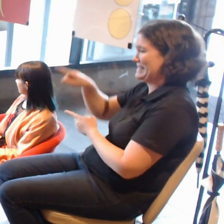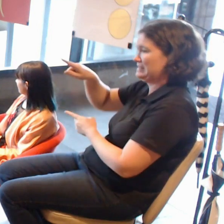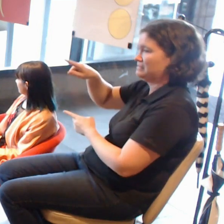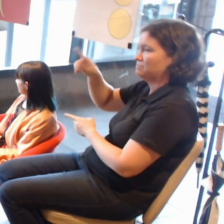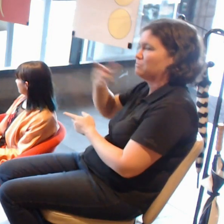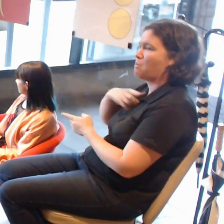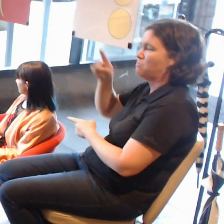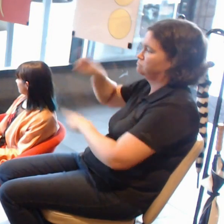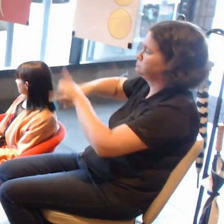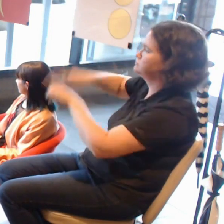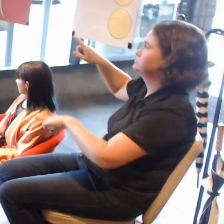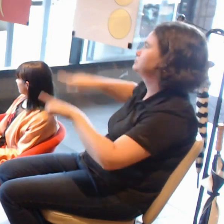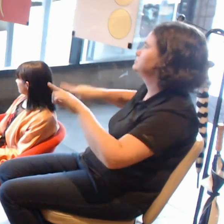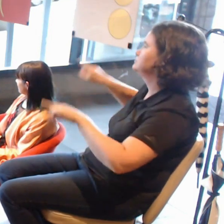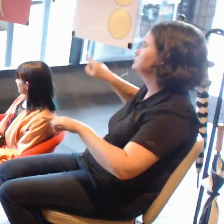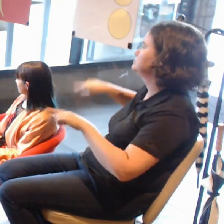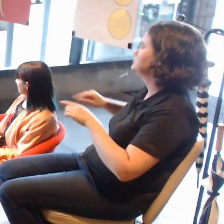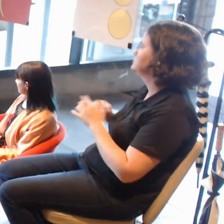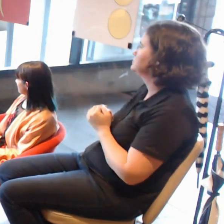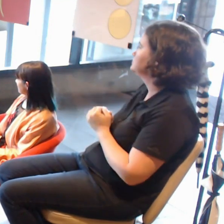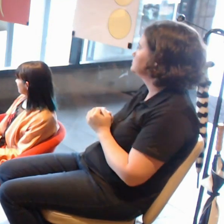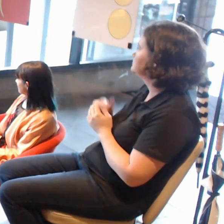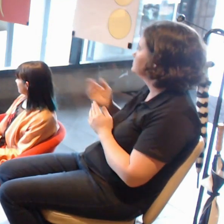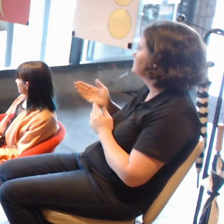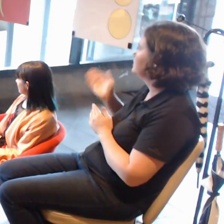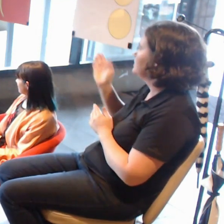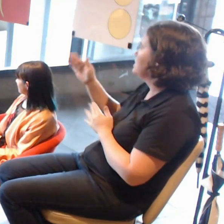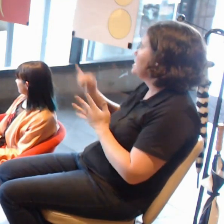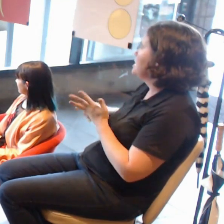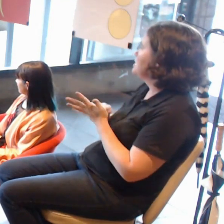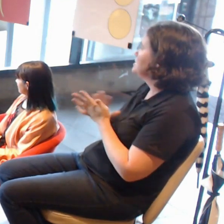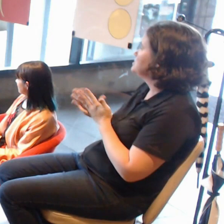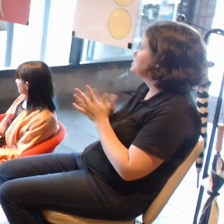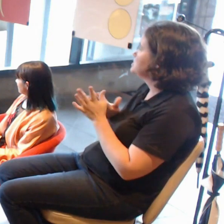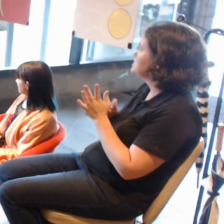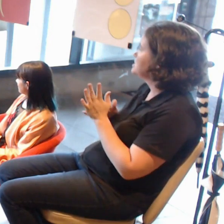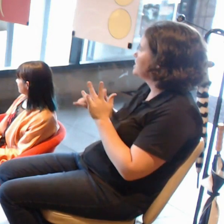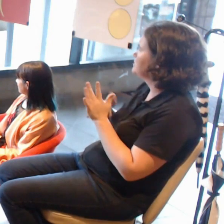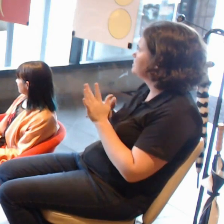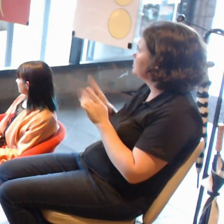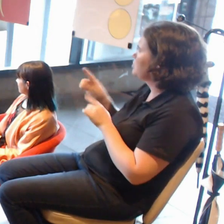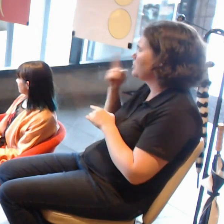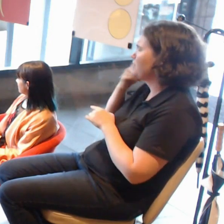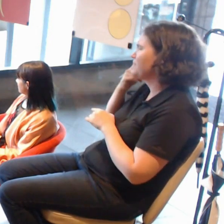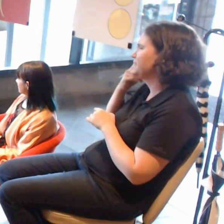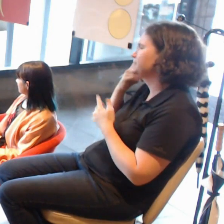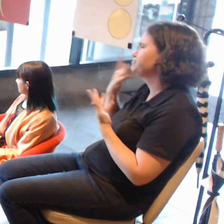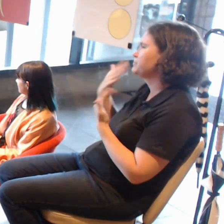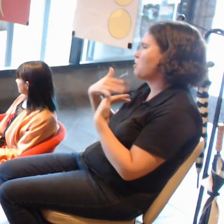Shannon, what do you see the audience as being for AR at the moment?